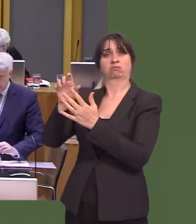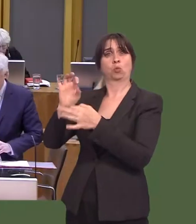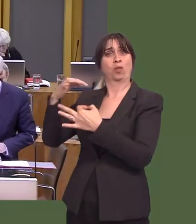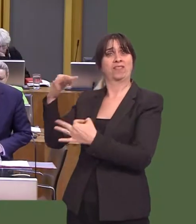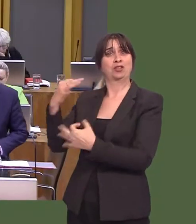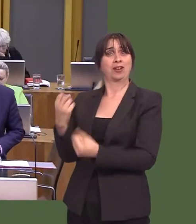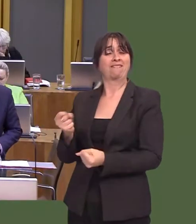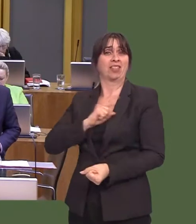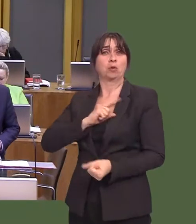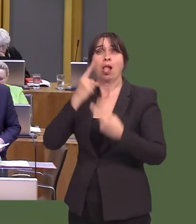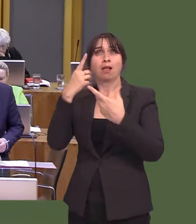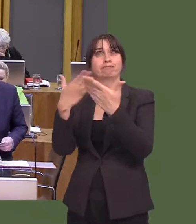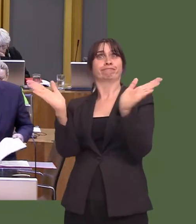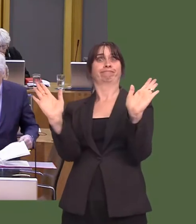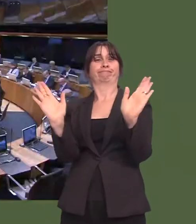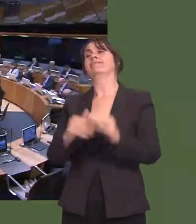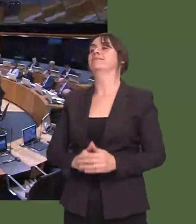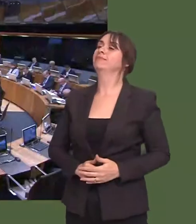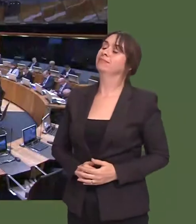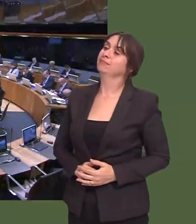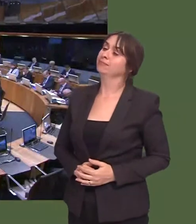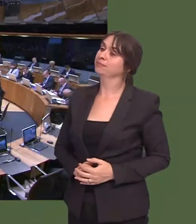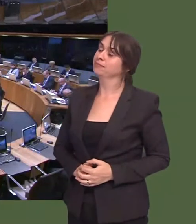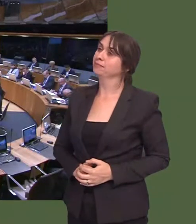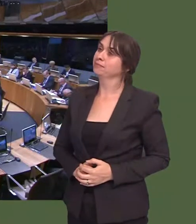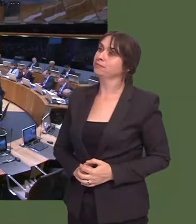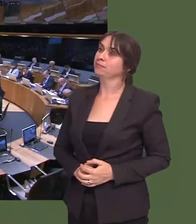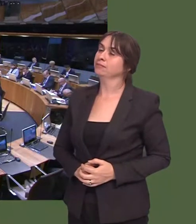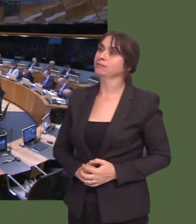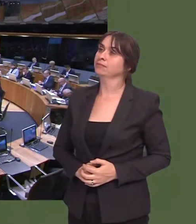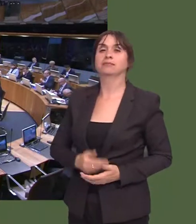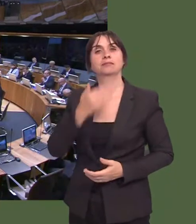A wnaiff y Prif Weinidog ddatganiad am ddatblygu rhwydwaith teithio llesol yn Sir Drefaldwyn?